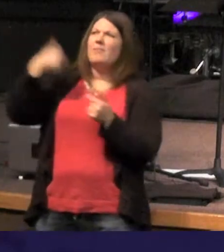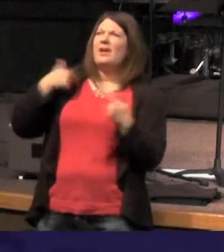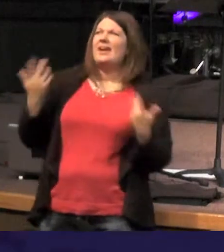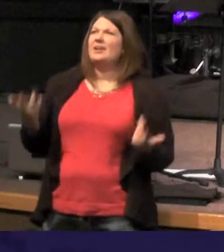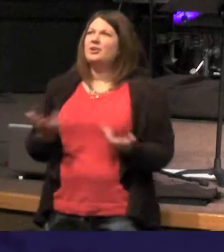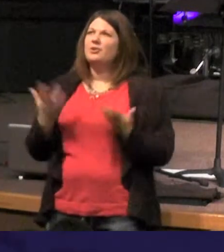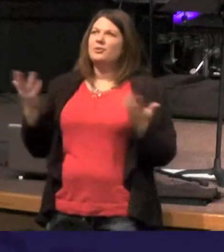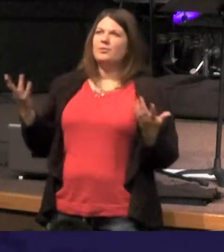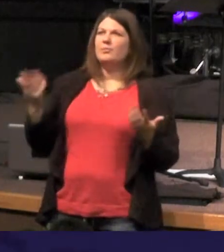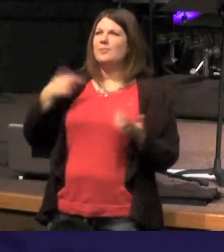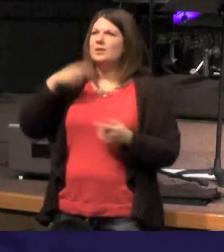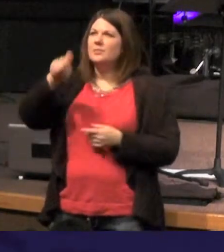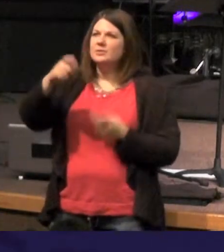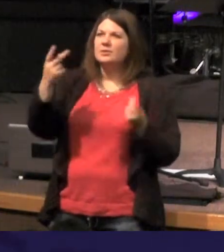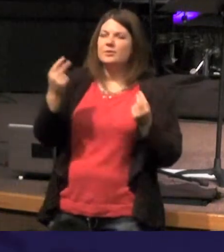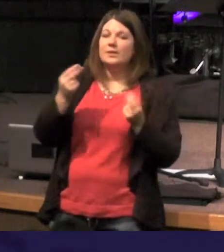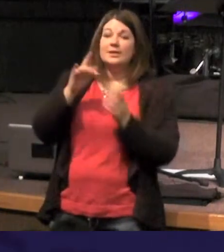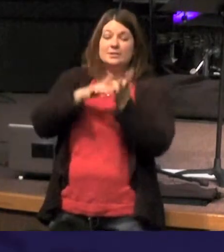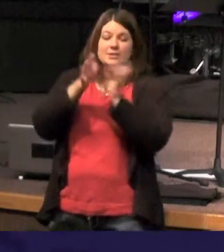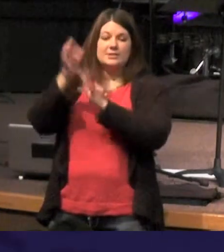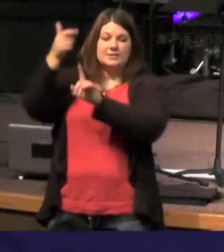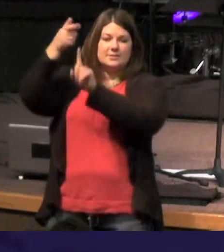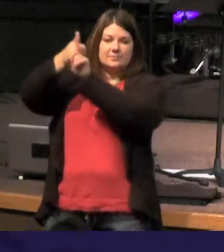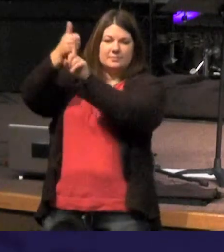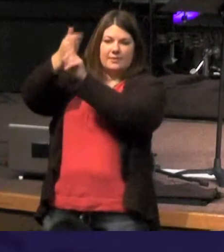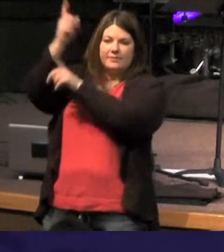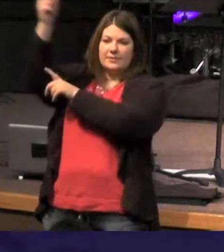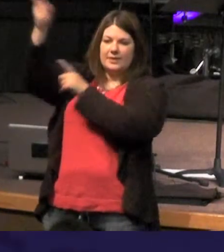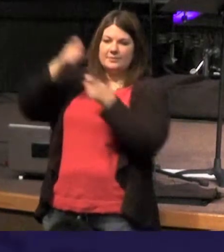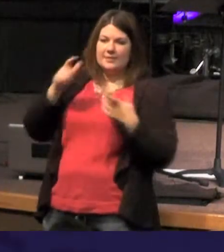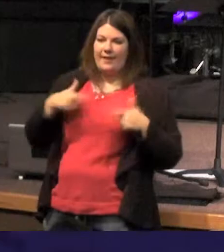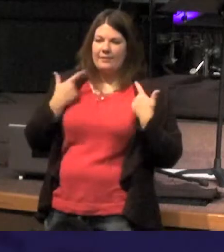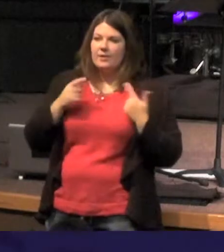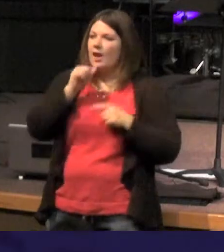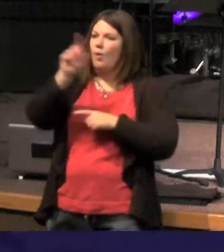because Jesus is the source of life not only in the future but life now